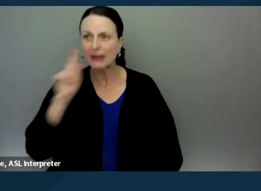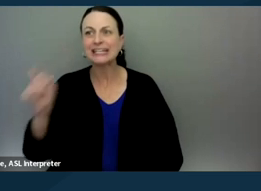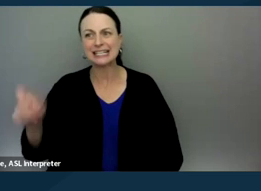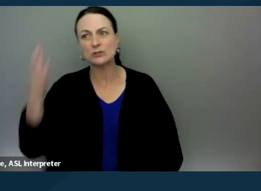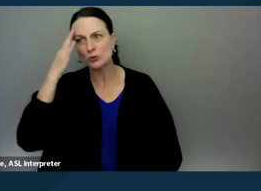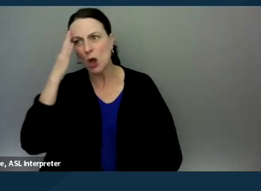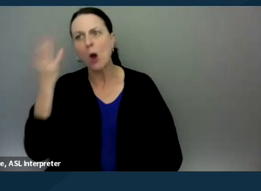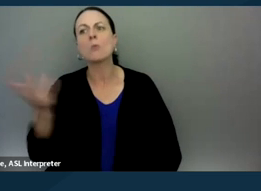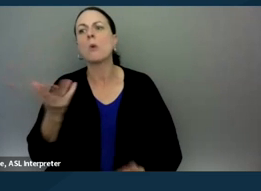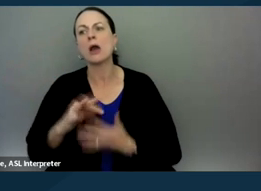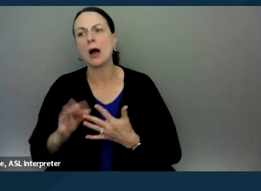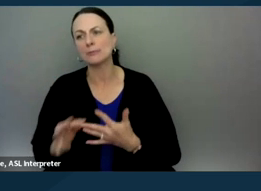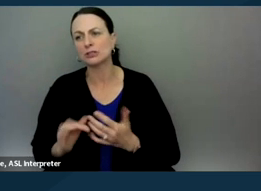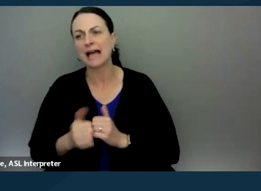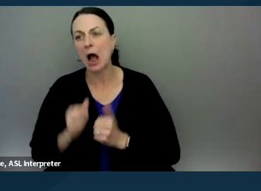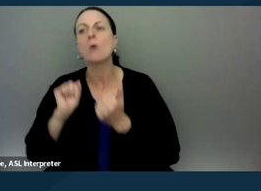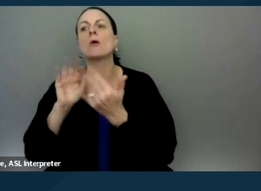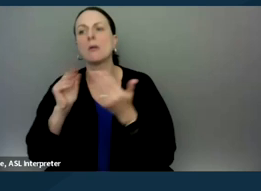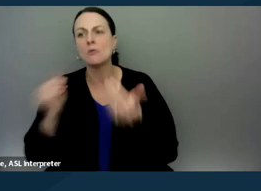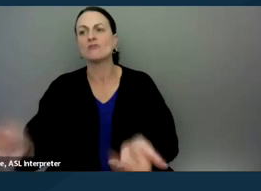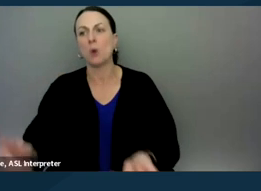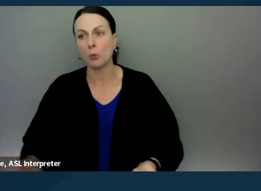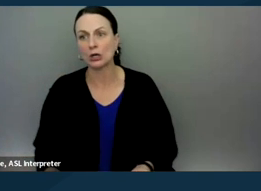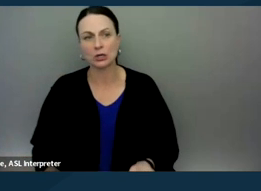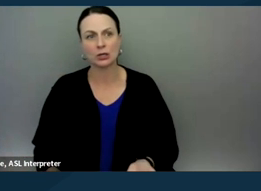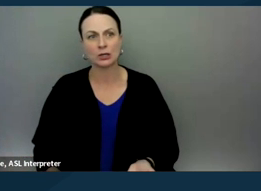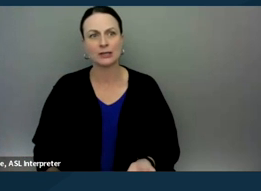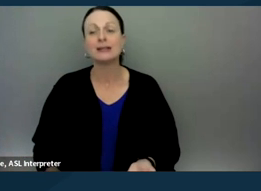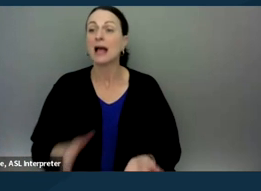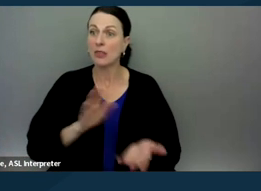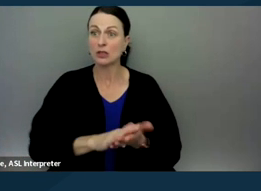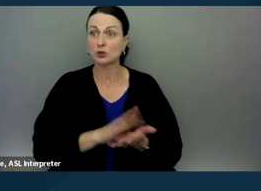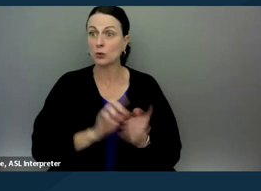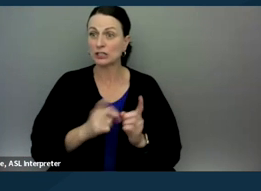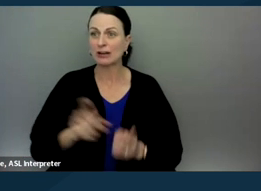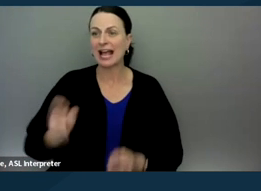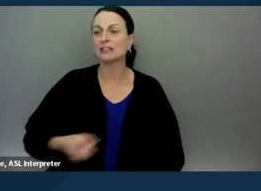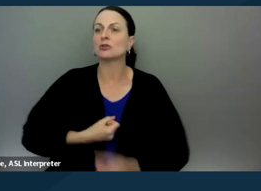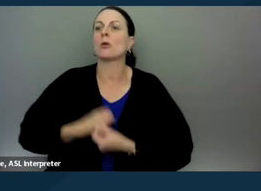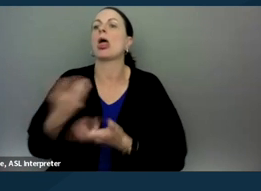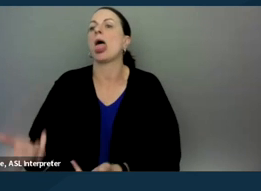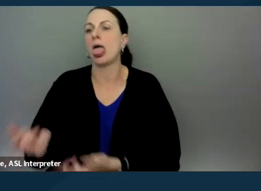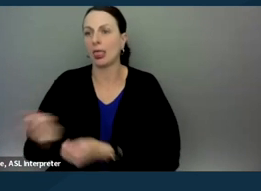what are the ways that you can move forward and it really gets the school district to spill their guts without crossing into over this,